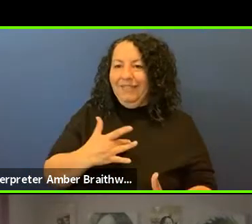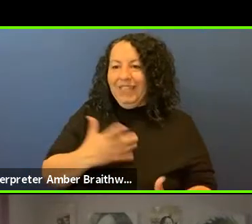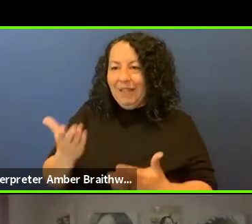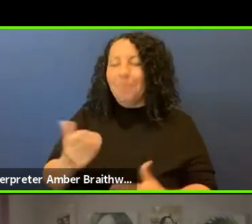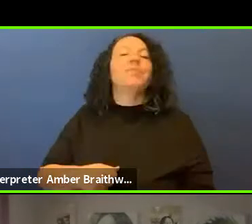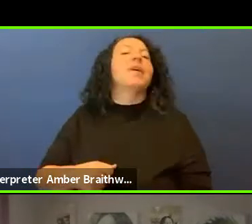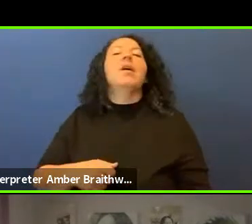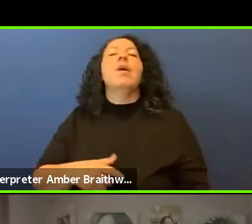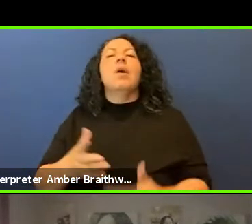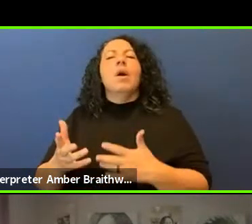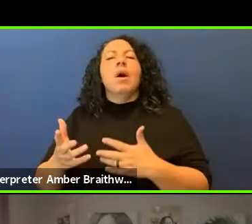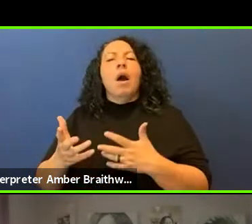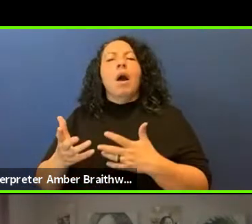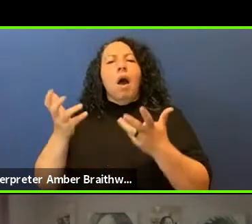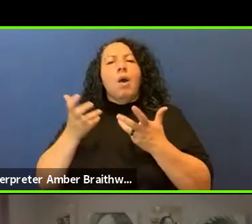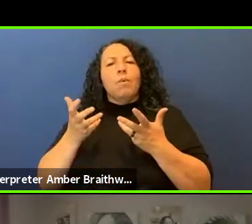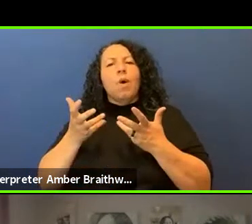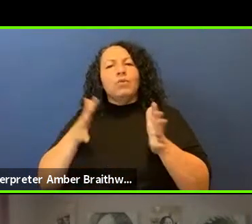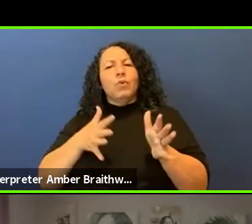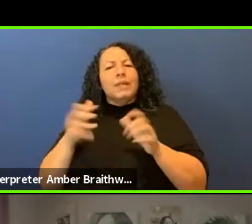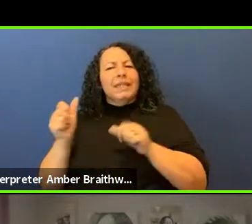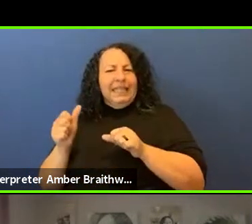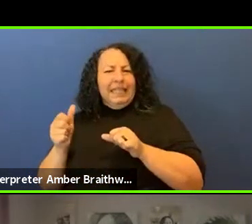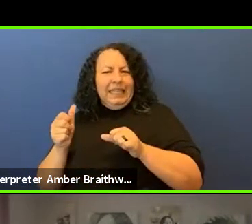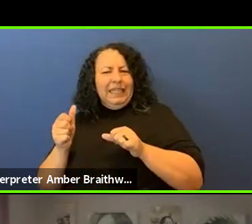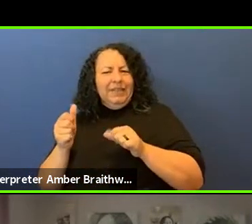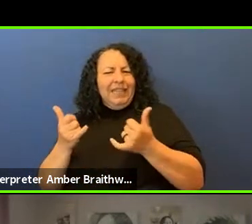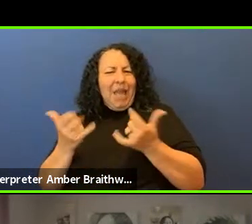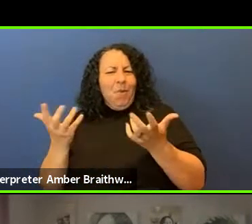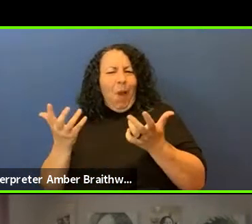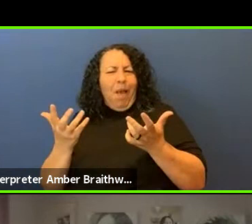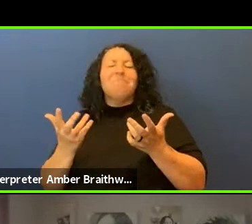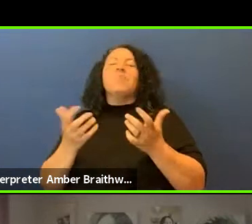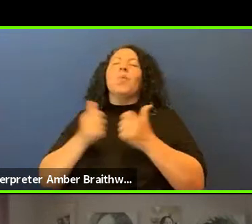everybody here today with an understanding that